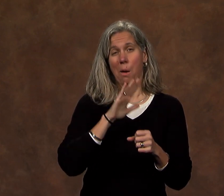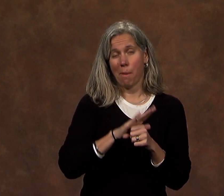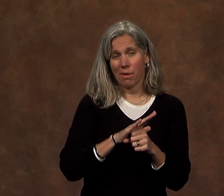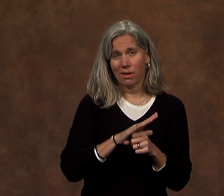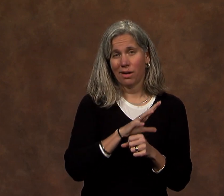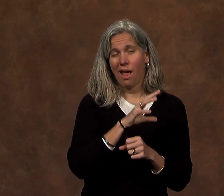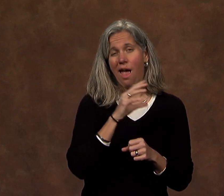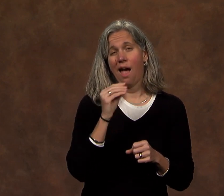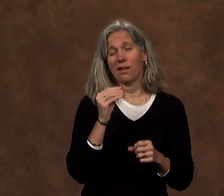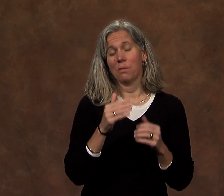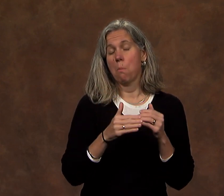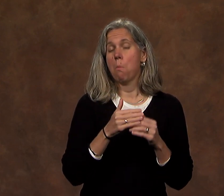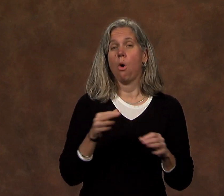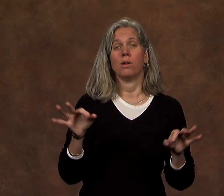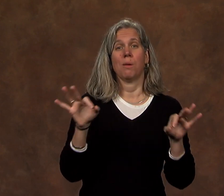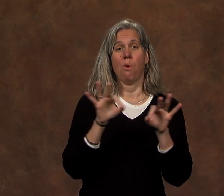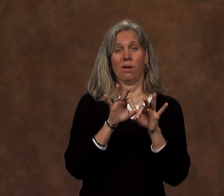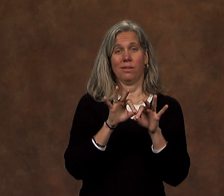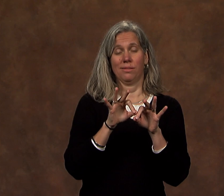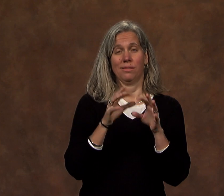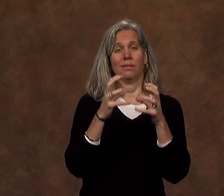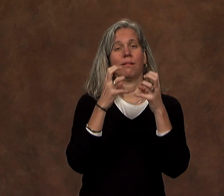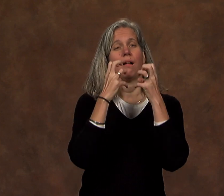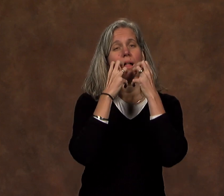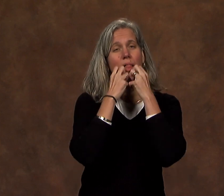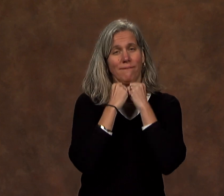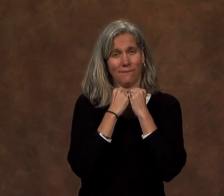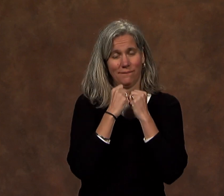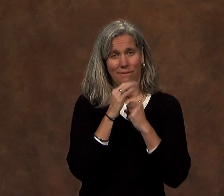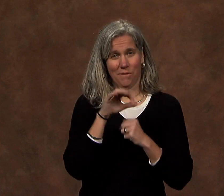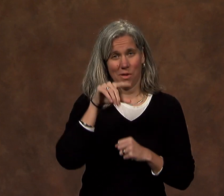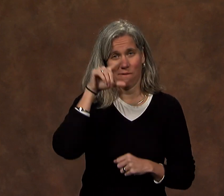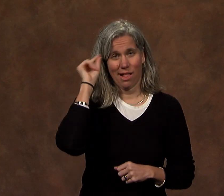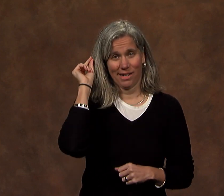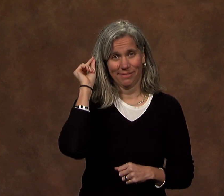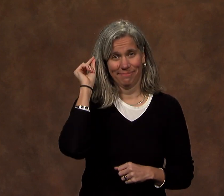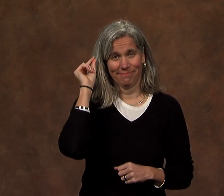and your commitment, and most importantly, for your love of Gallaudet.